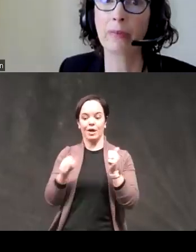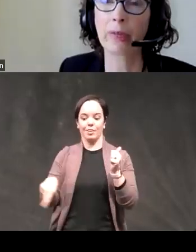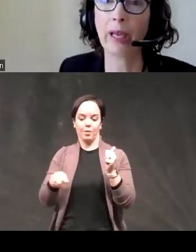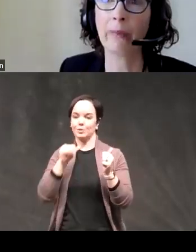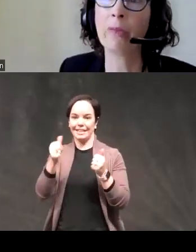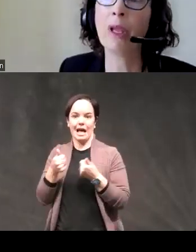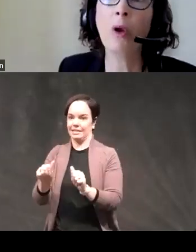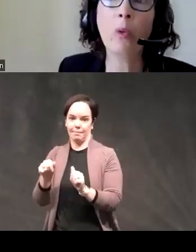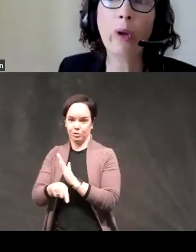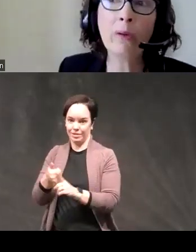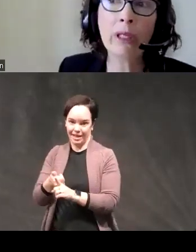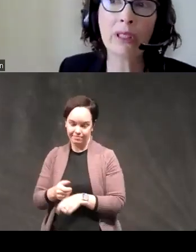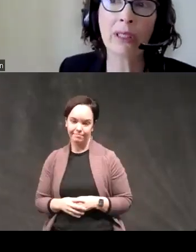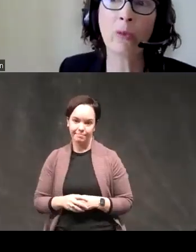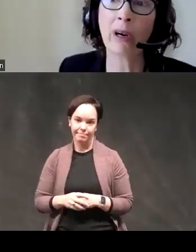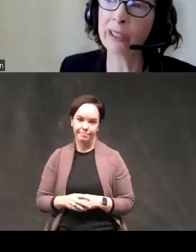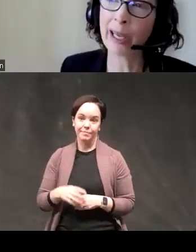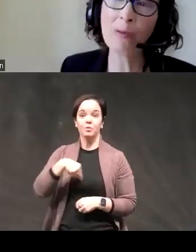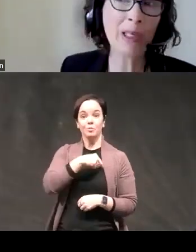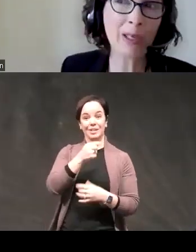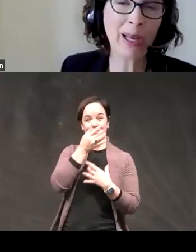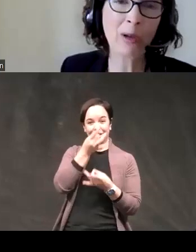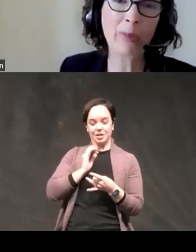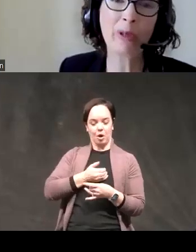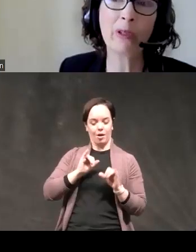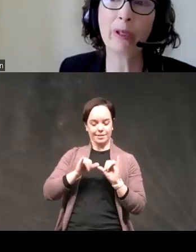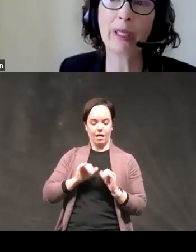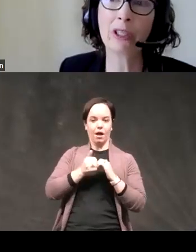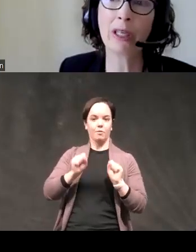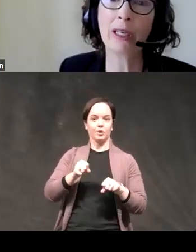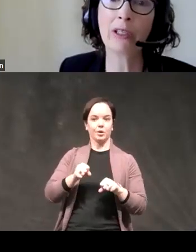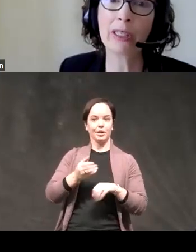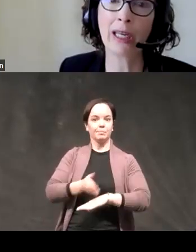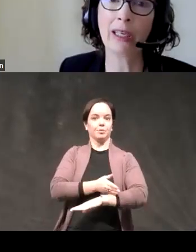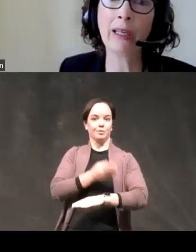okay we were interested in what our scale would do to help improve prediction and understanding